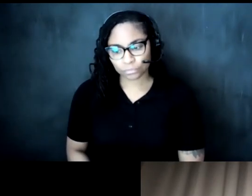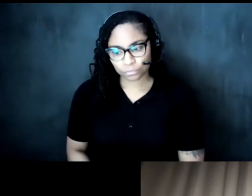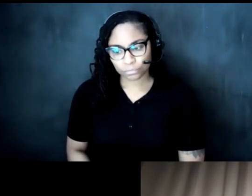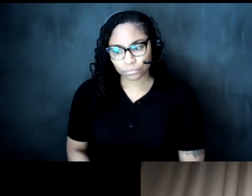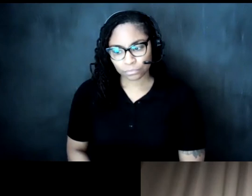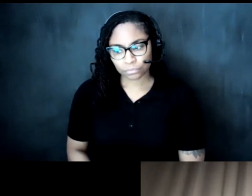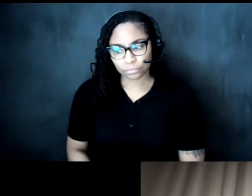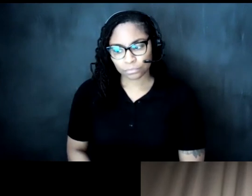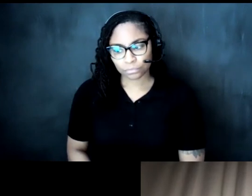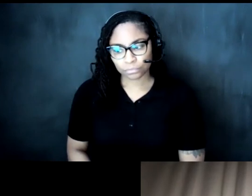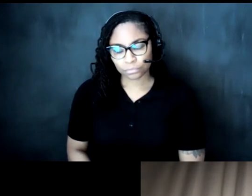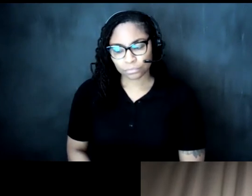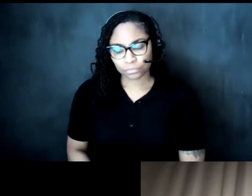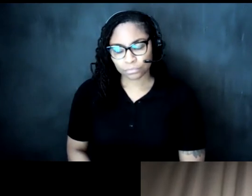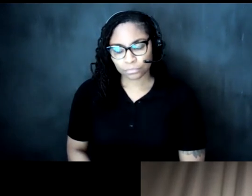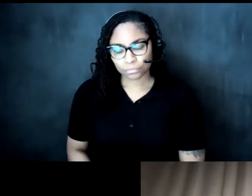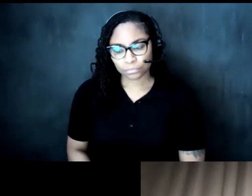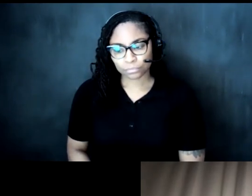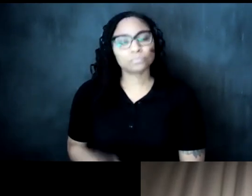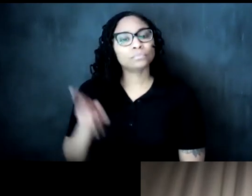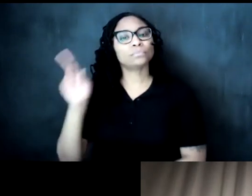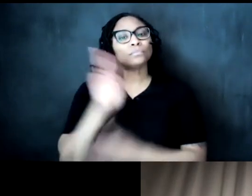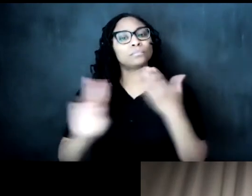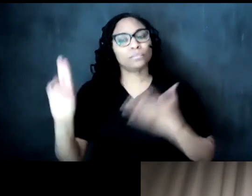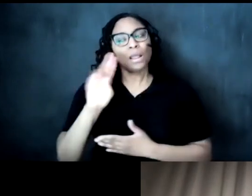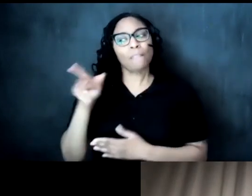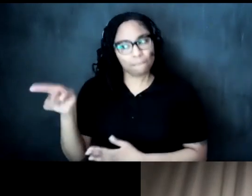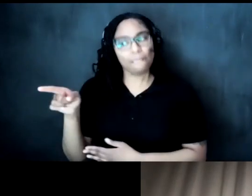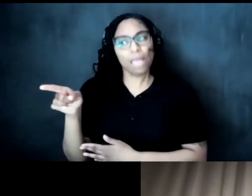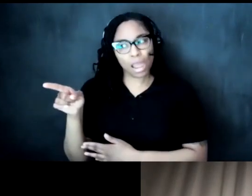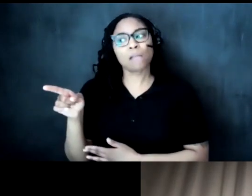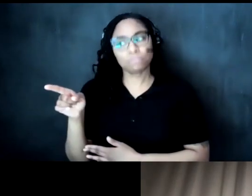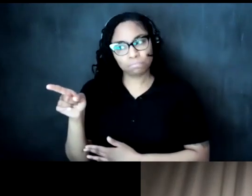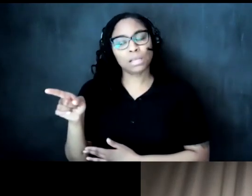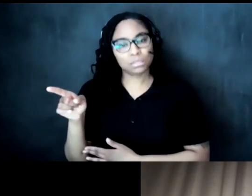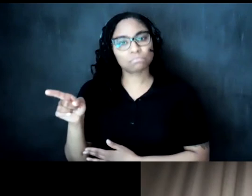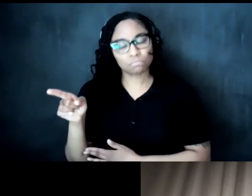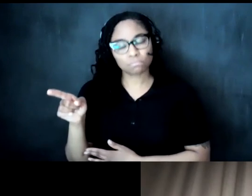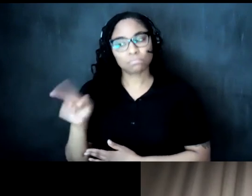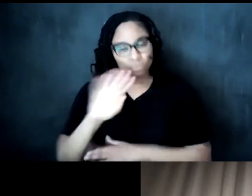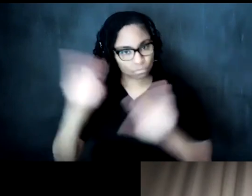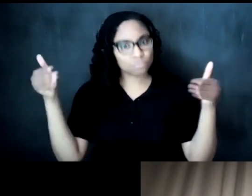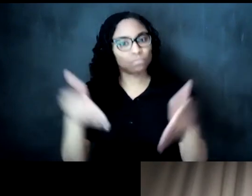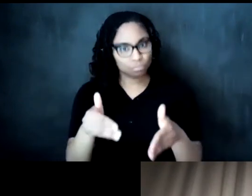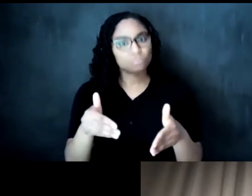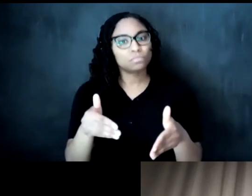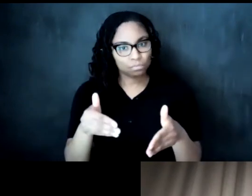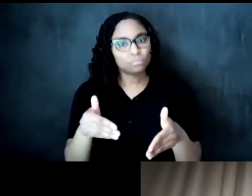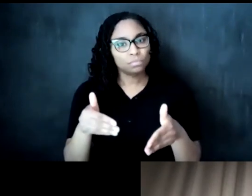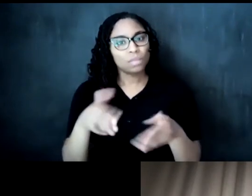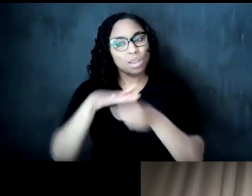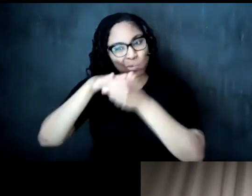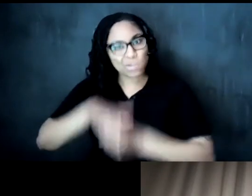centering particularly um marginalized voices and and my my specific unit religion conflict